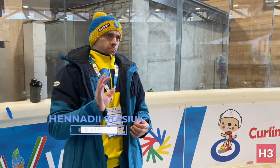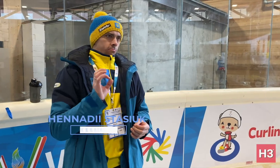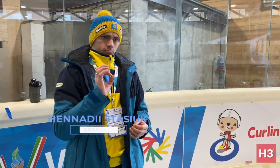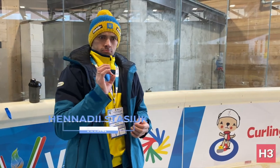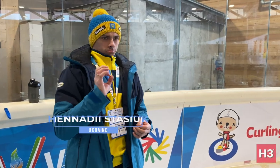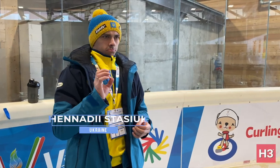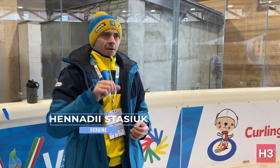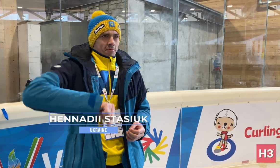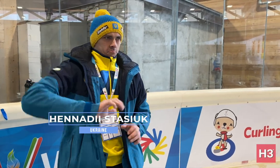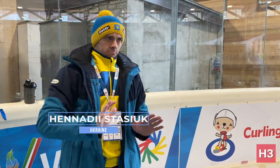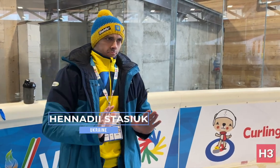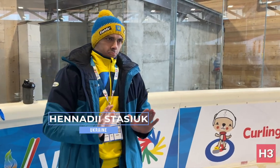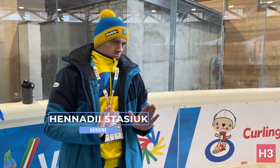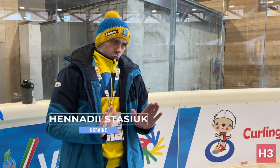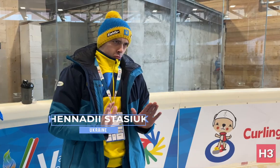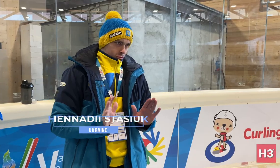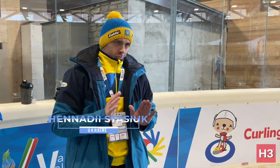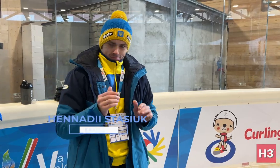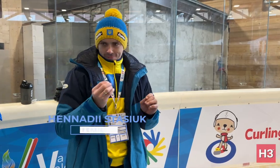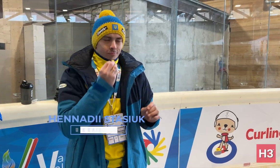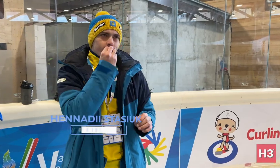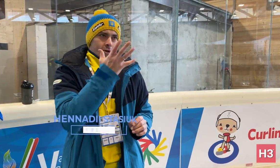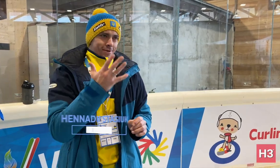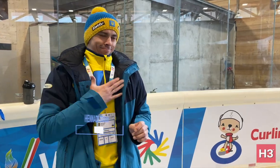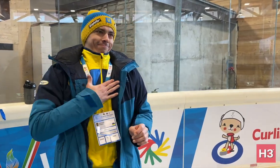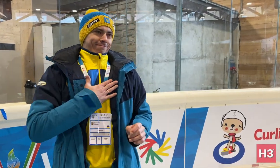Hennadii]: It's excellent. It's not bad at all. I'd say it's beautiful actually!